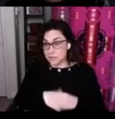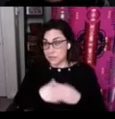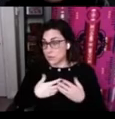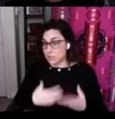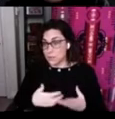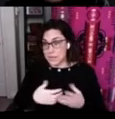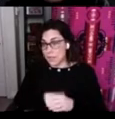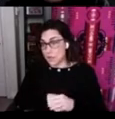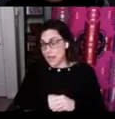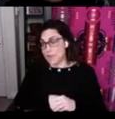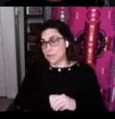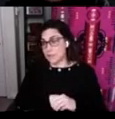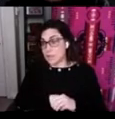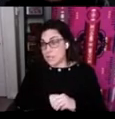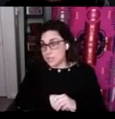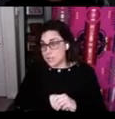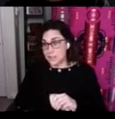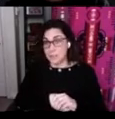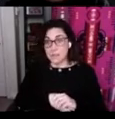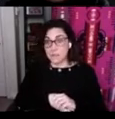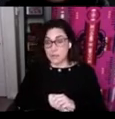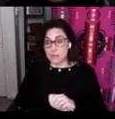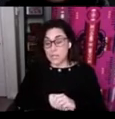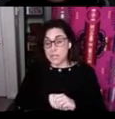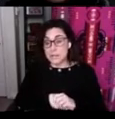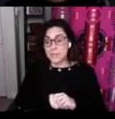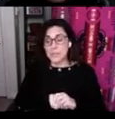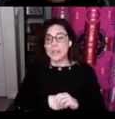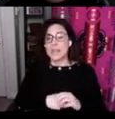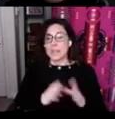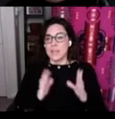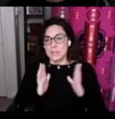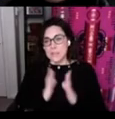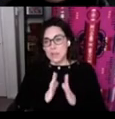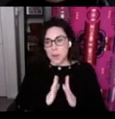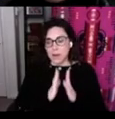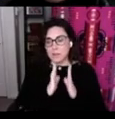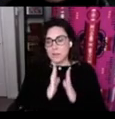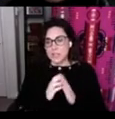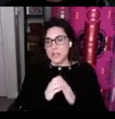or doing other kinds of resource development for their community. The middle part